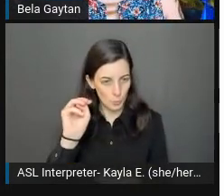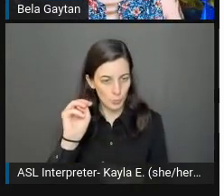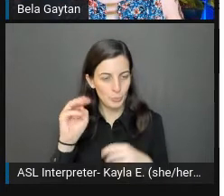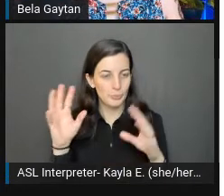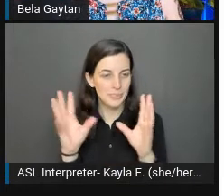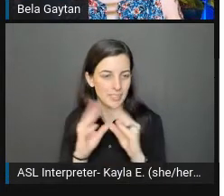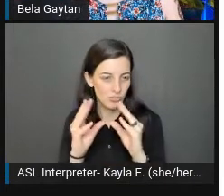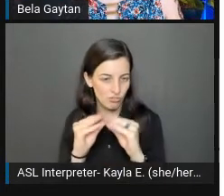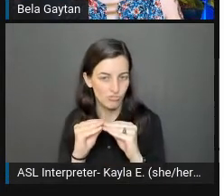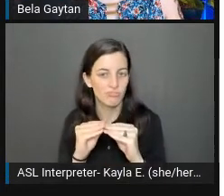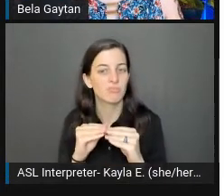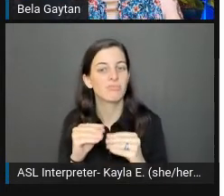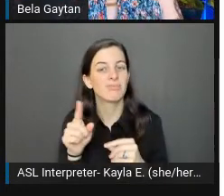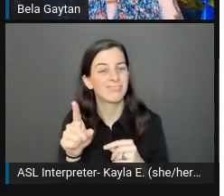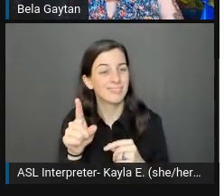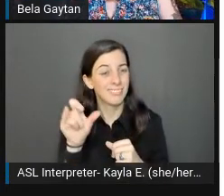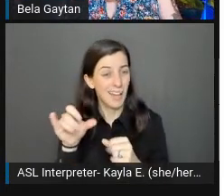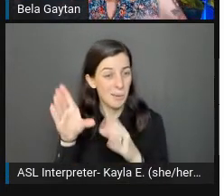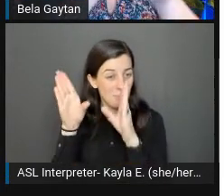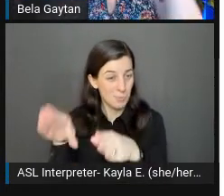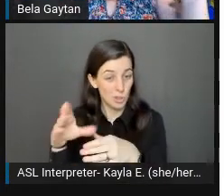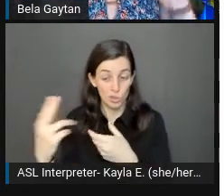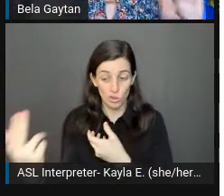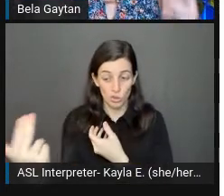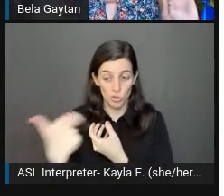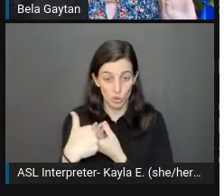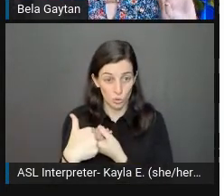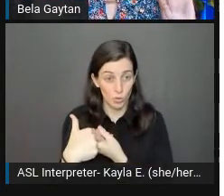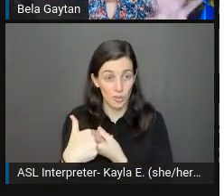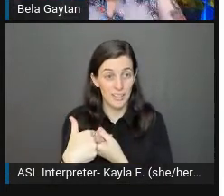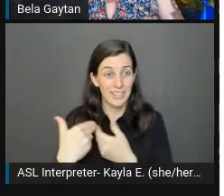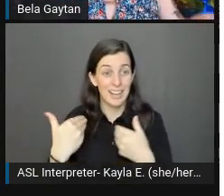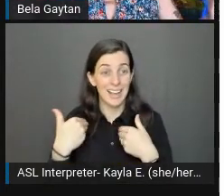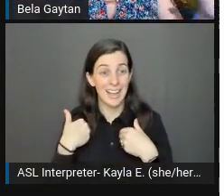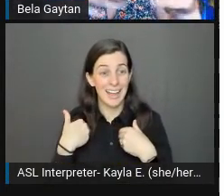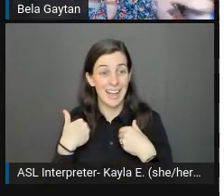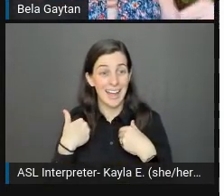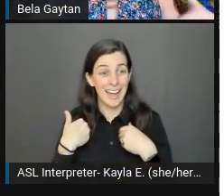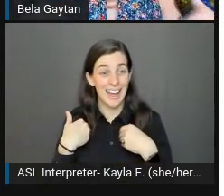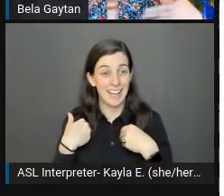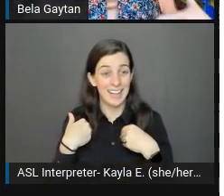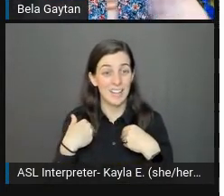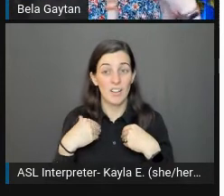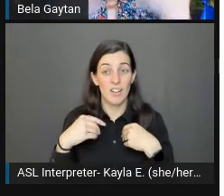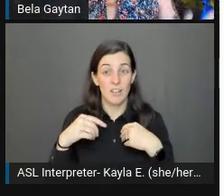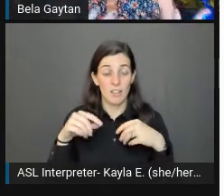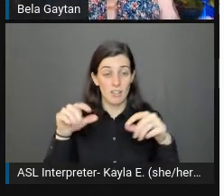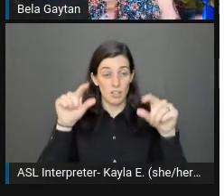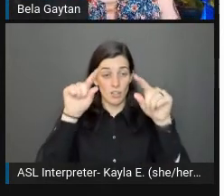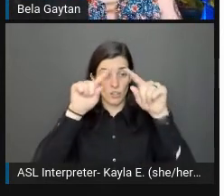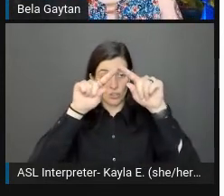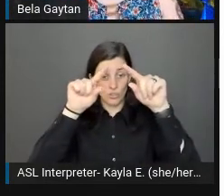and they had it set up, so that there was a border surrounding the frame of being able to view them.